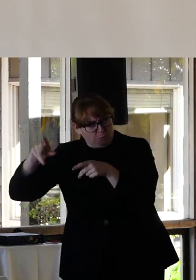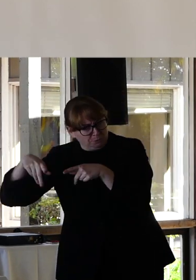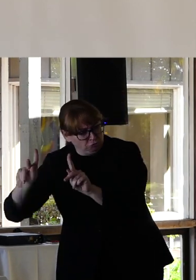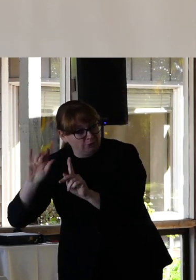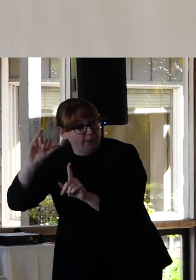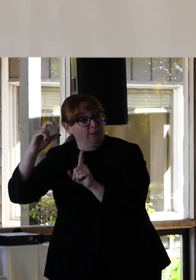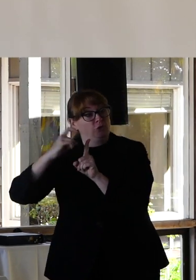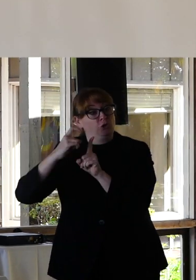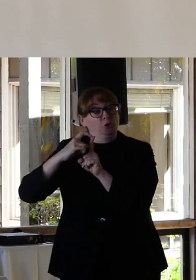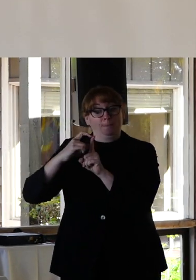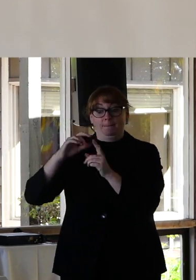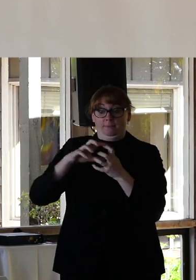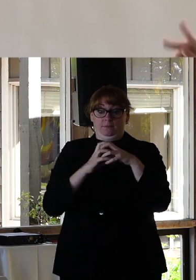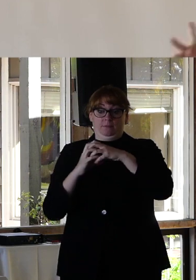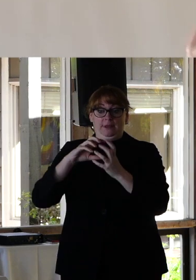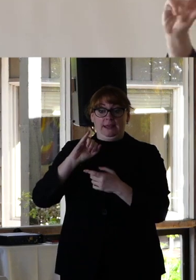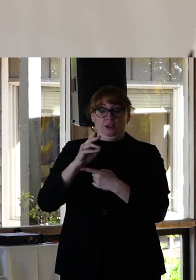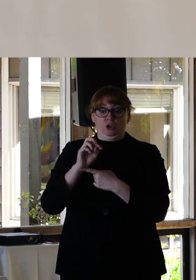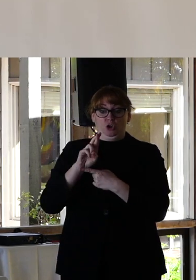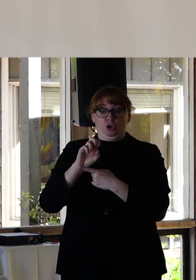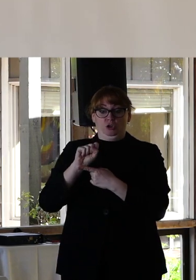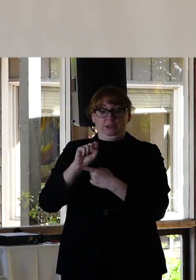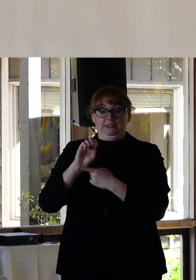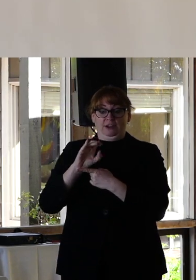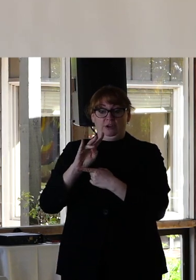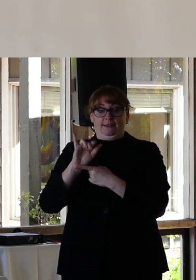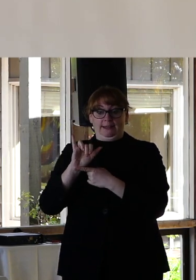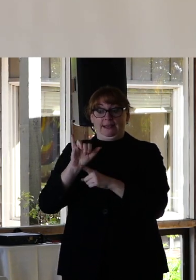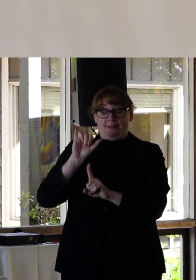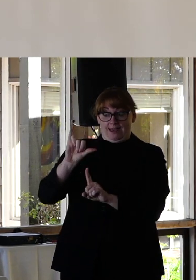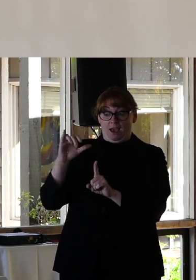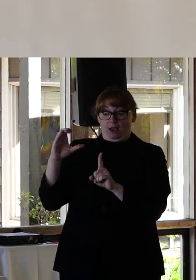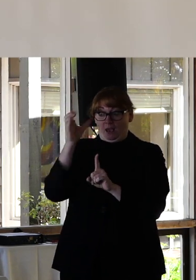the record, it has since gone on to encapsulate exactly what we're going